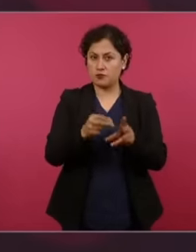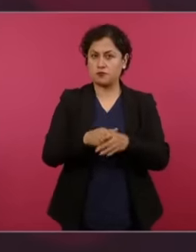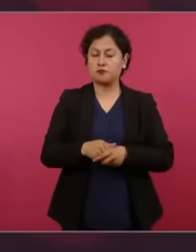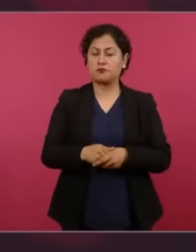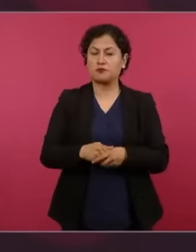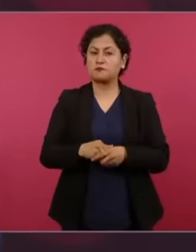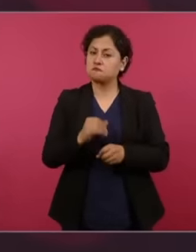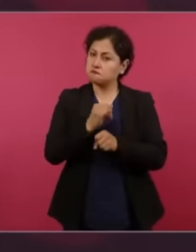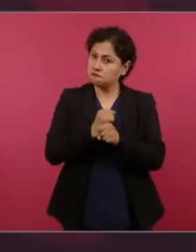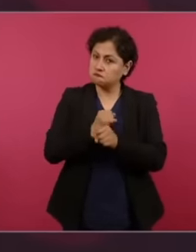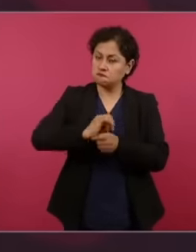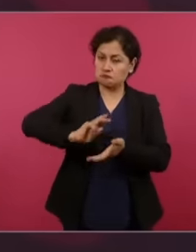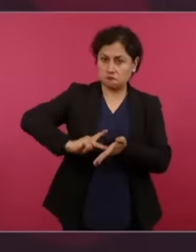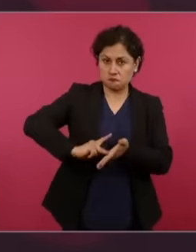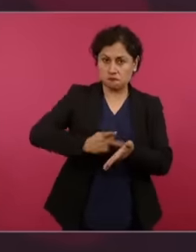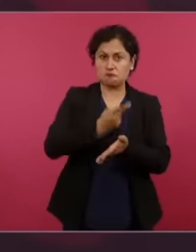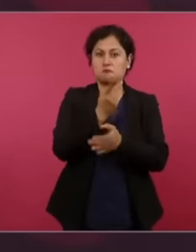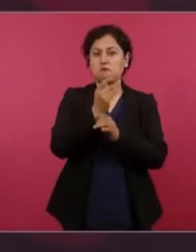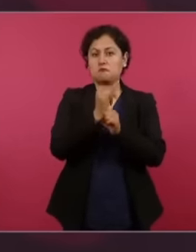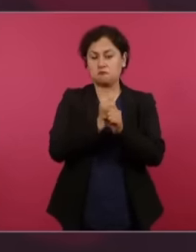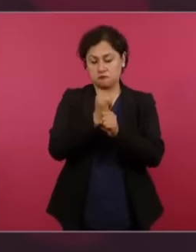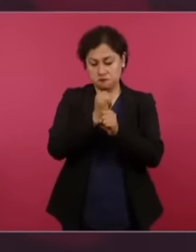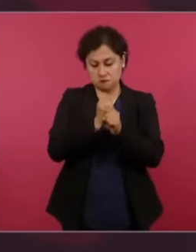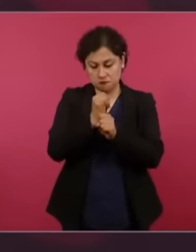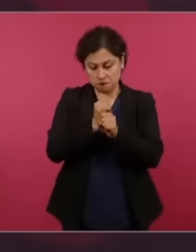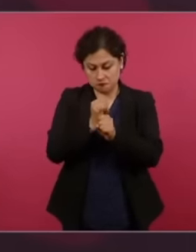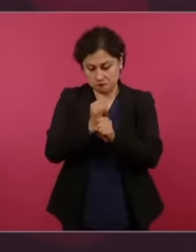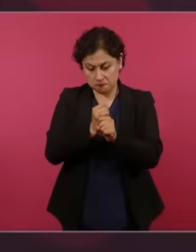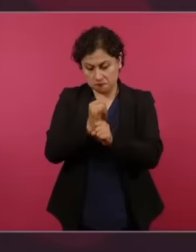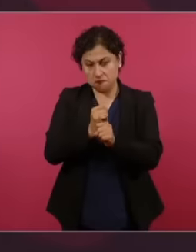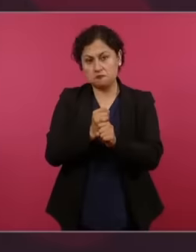So when the prosecutor's office finishes,